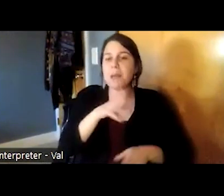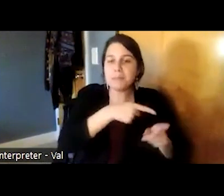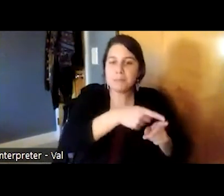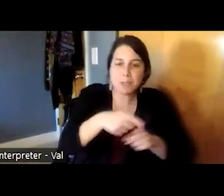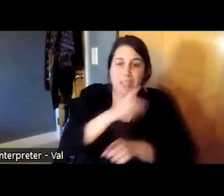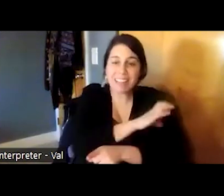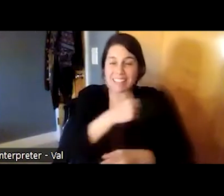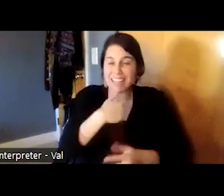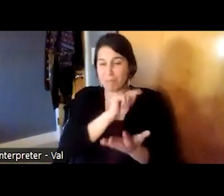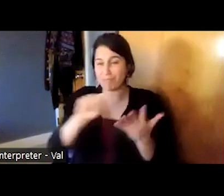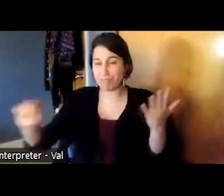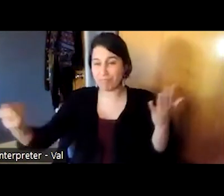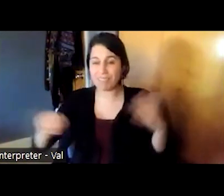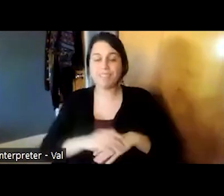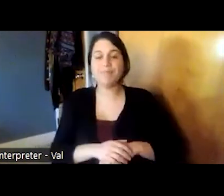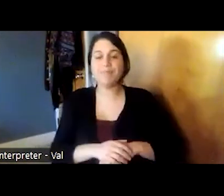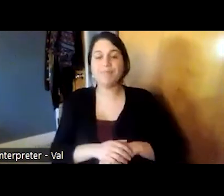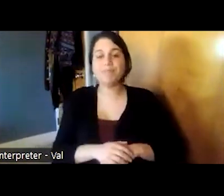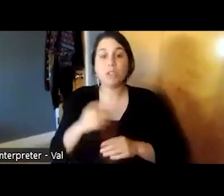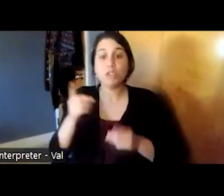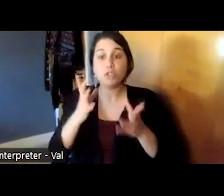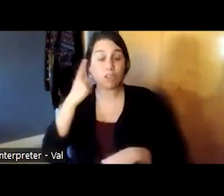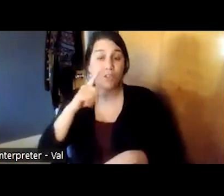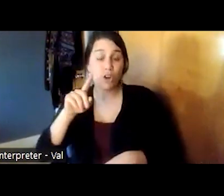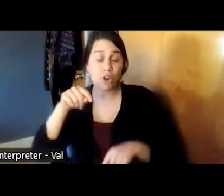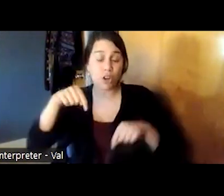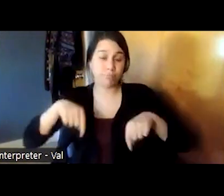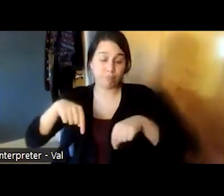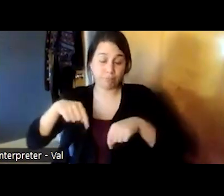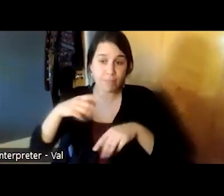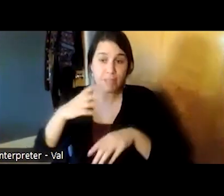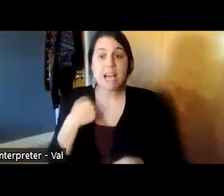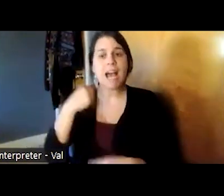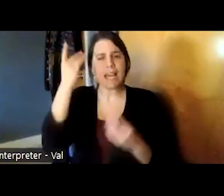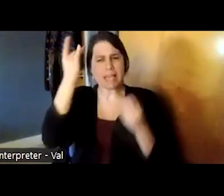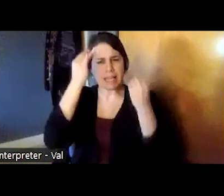and as director of iec initiatives i think about what our systems supervisors and clinicians need